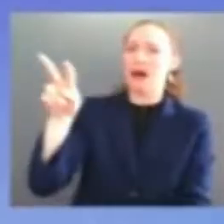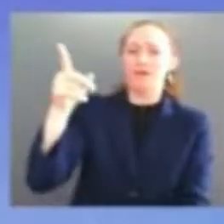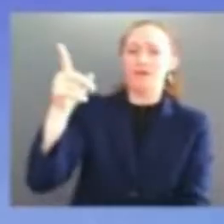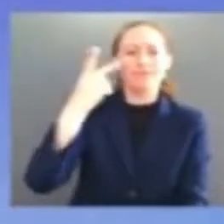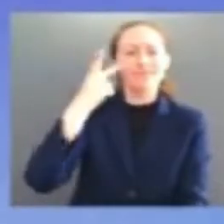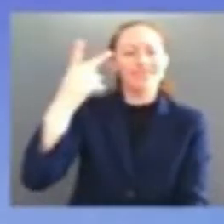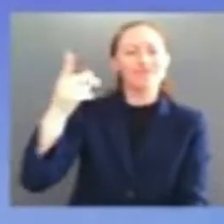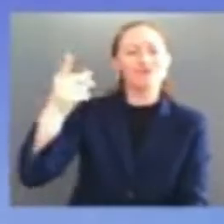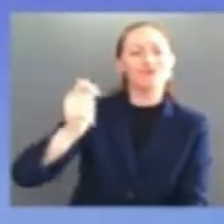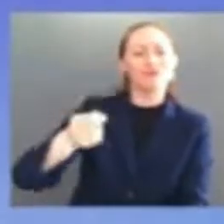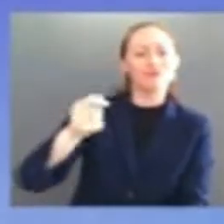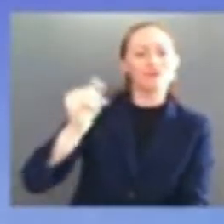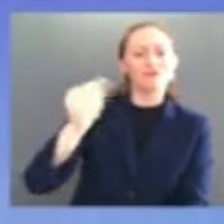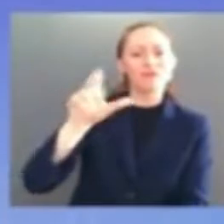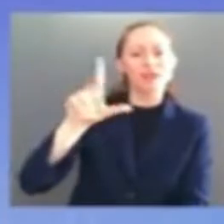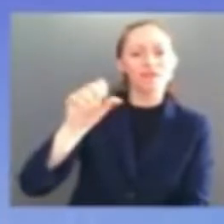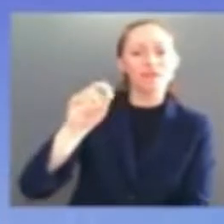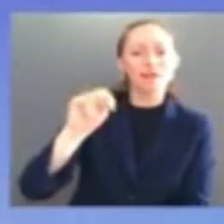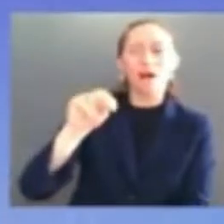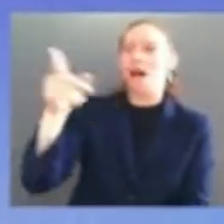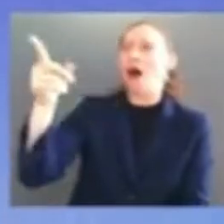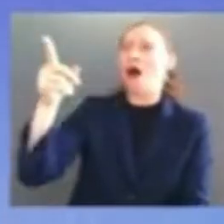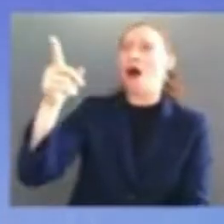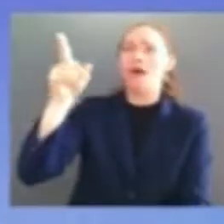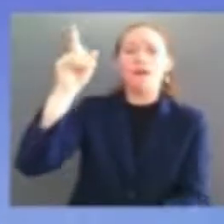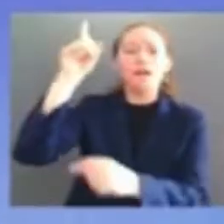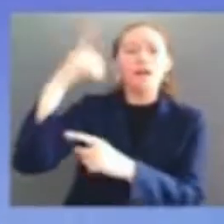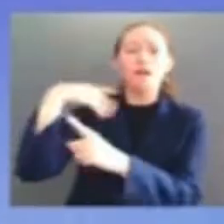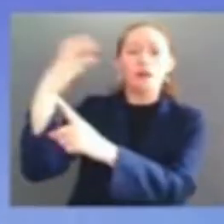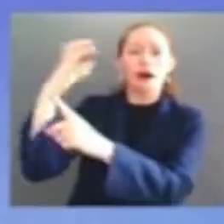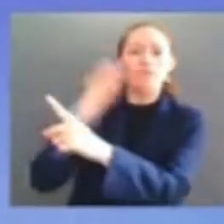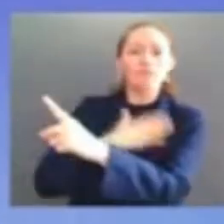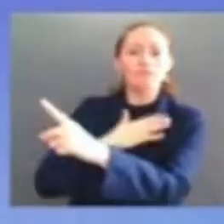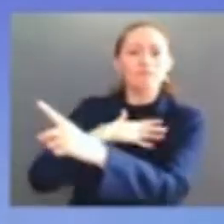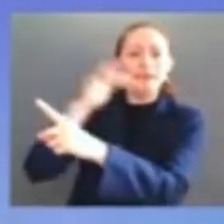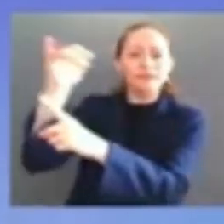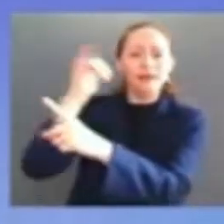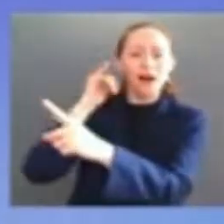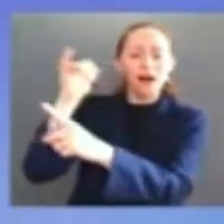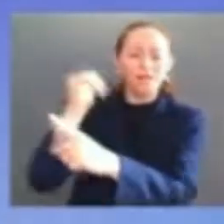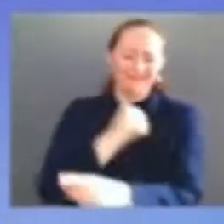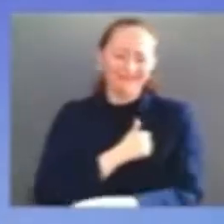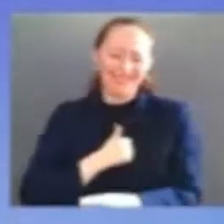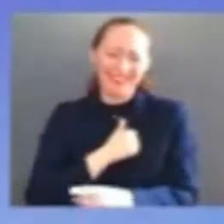introducing you but thank you people of every generation of every race of every background